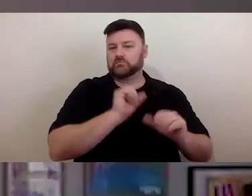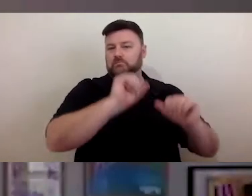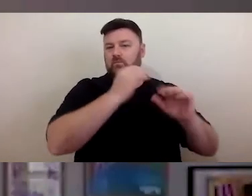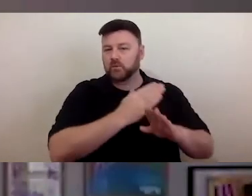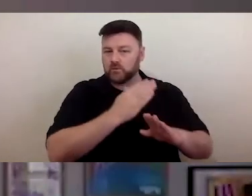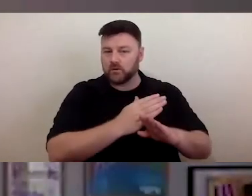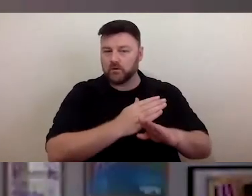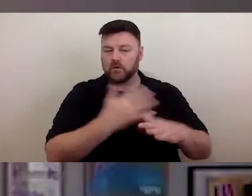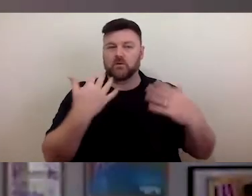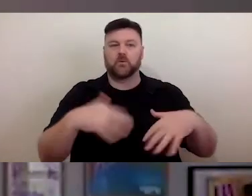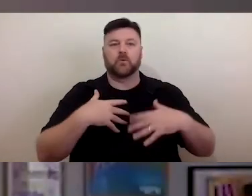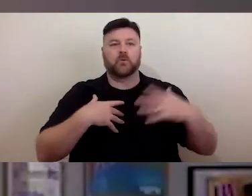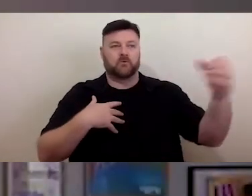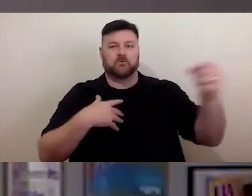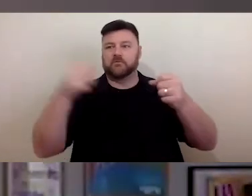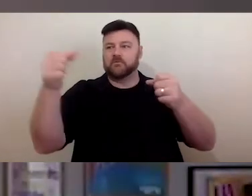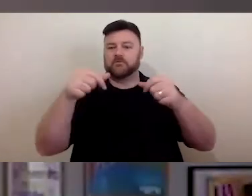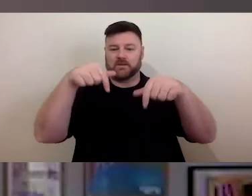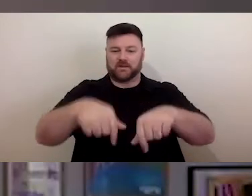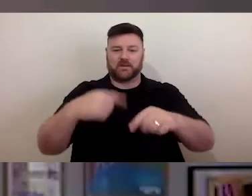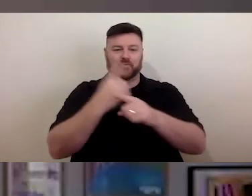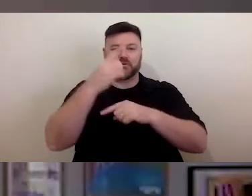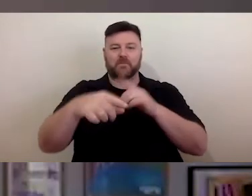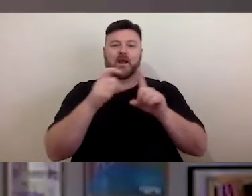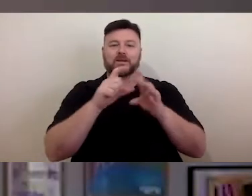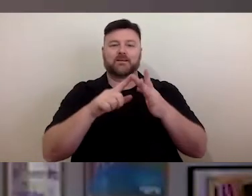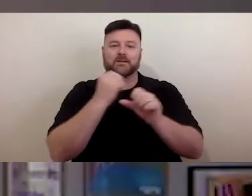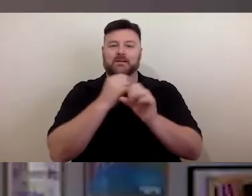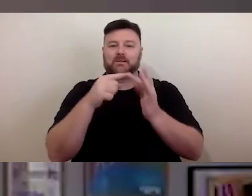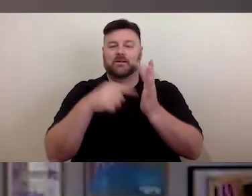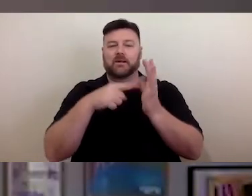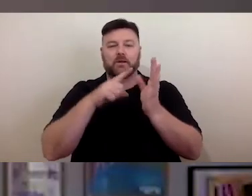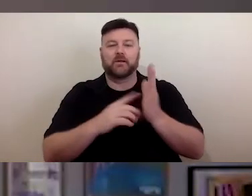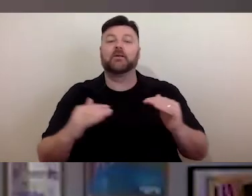digital equality and the right to access information. Everyone has an